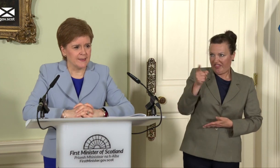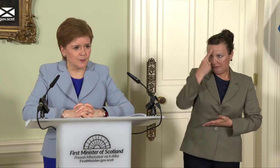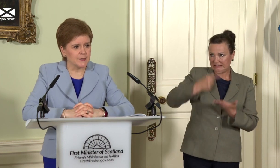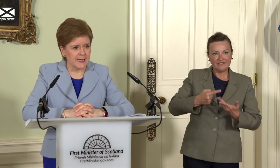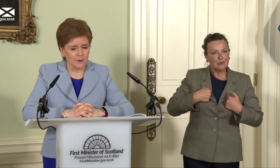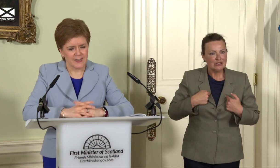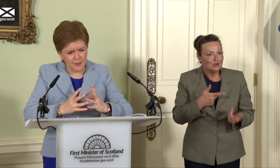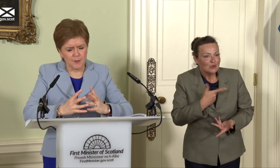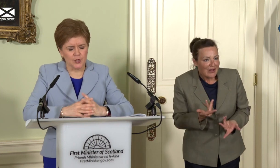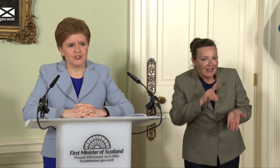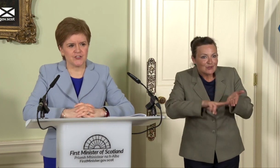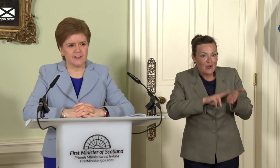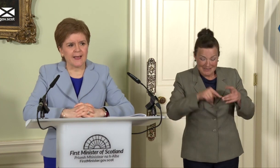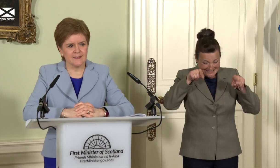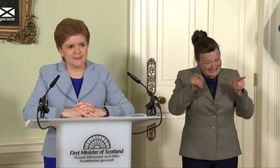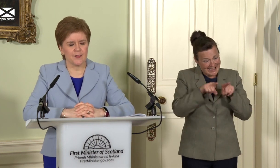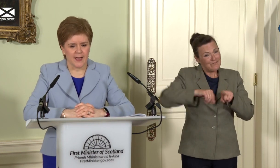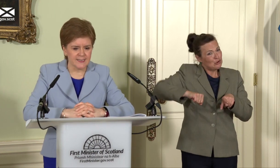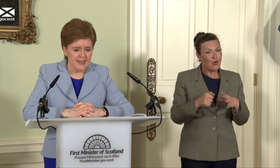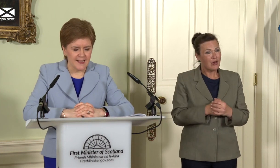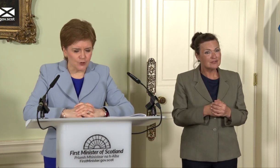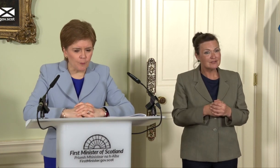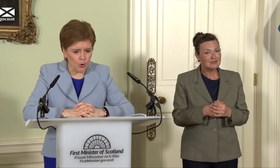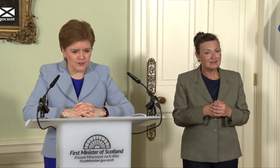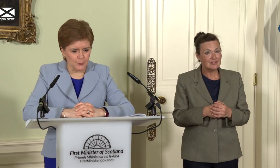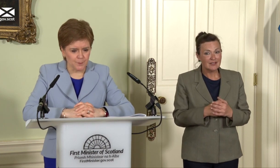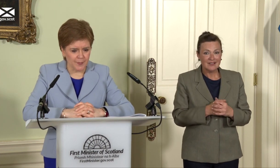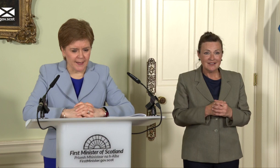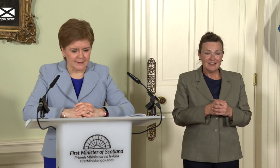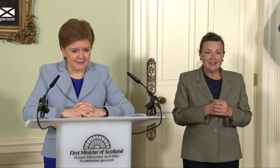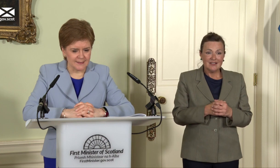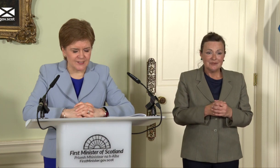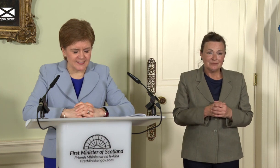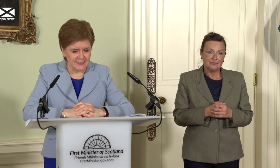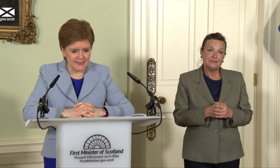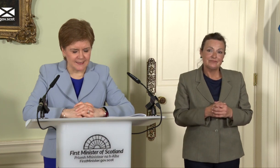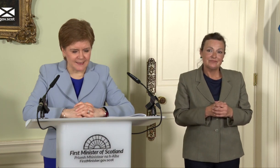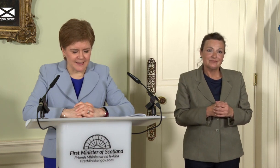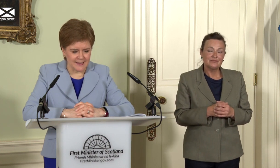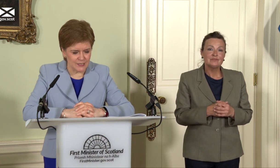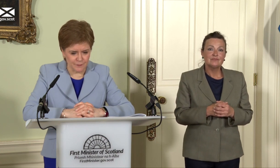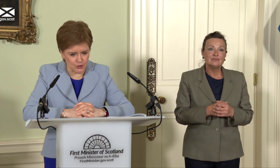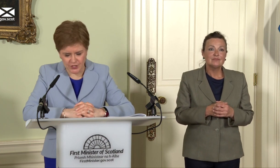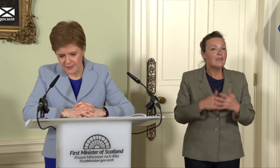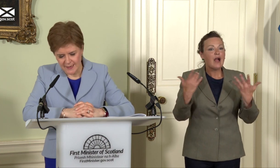somebody else, and I think people understand that. It’s not possible to see into the future,